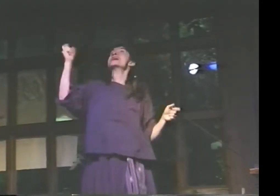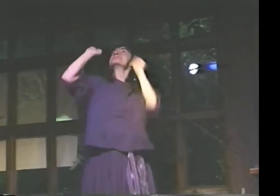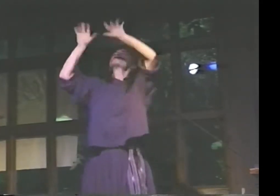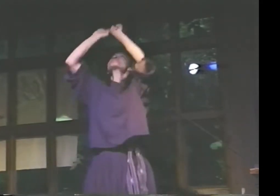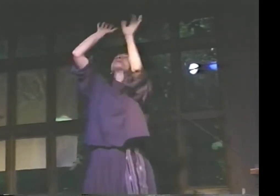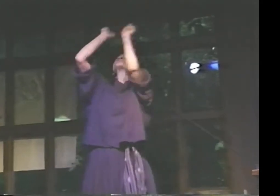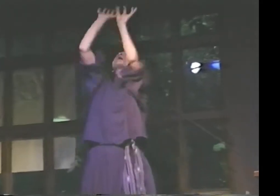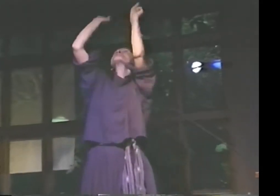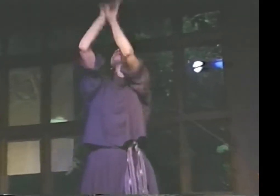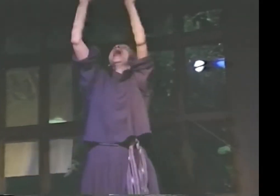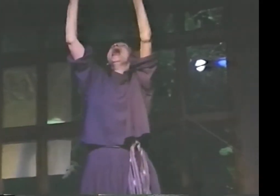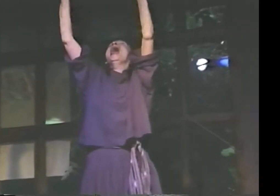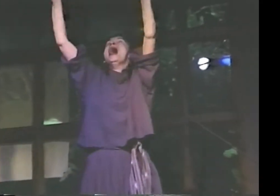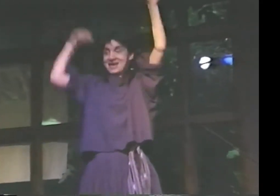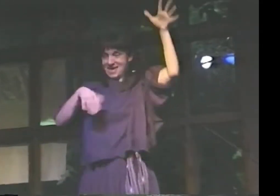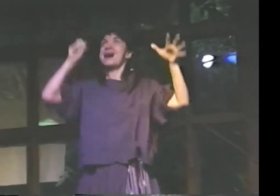GREEN.